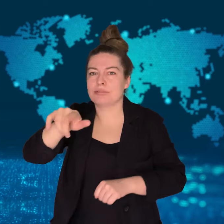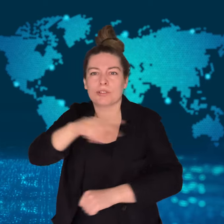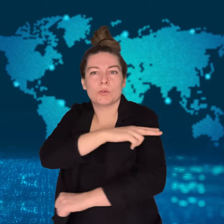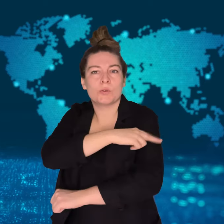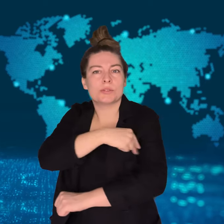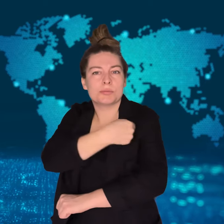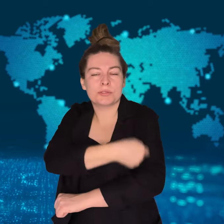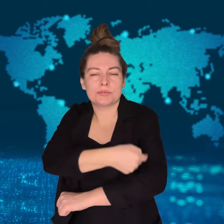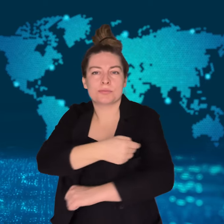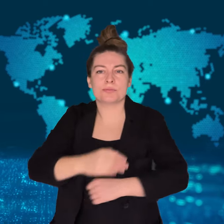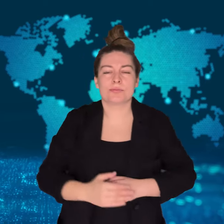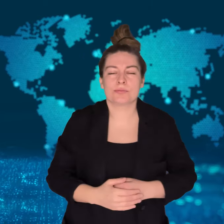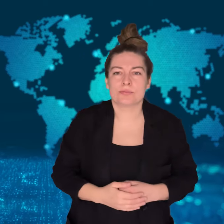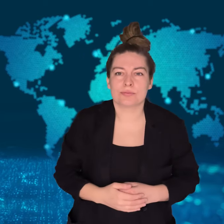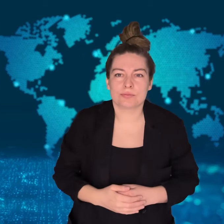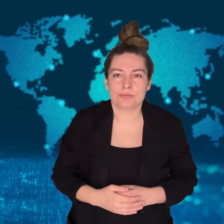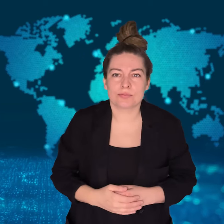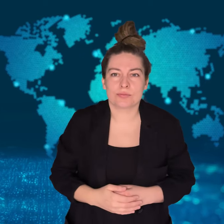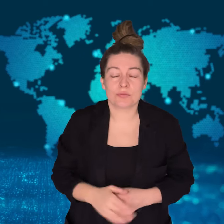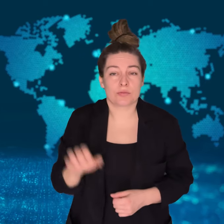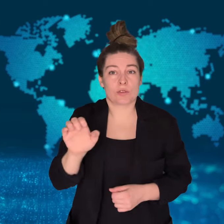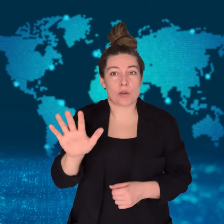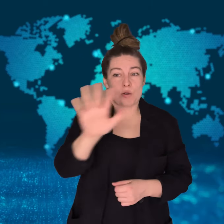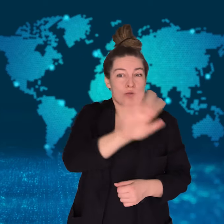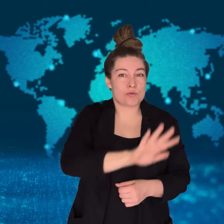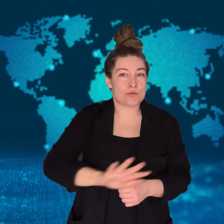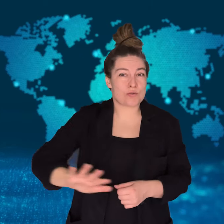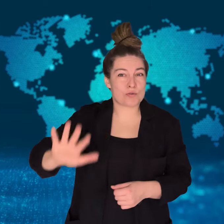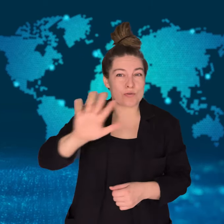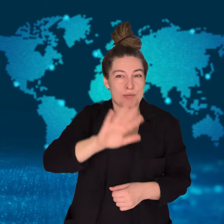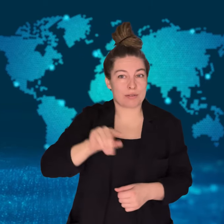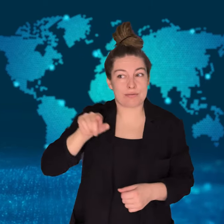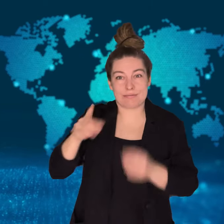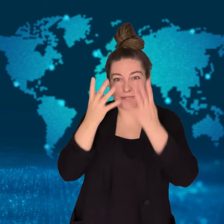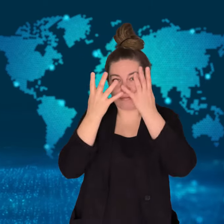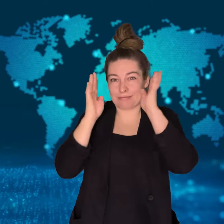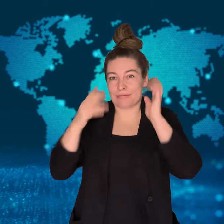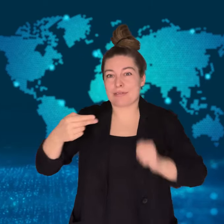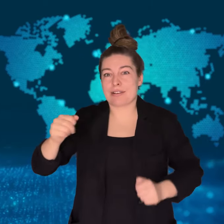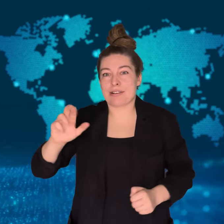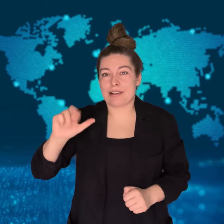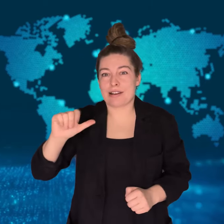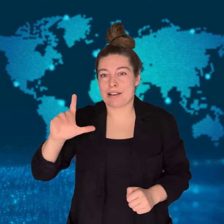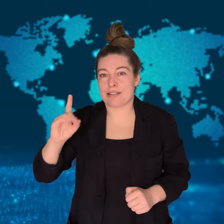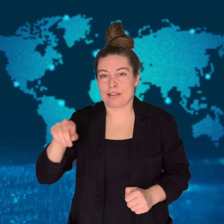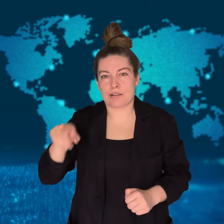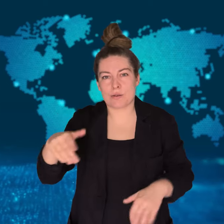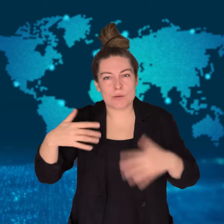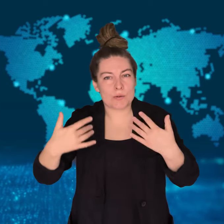evacuated King Harald after he had picked up an infection while on his holiday.